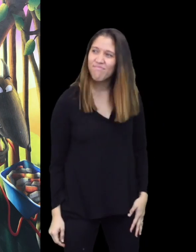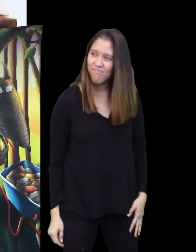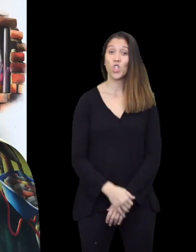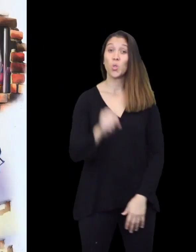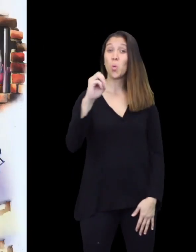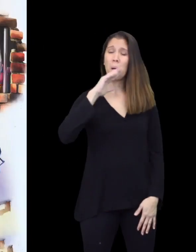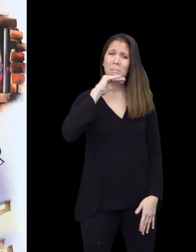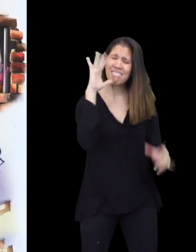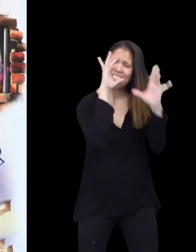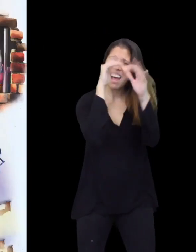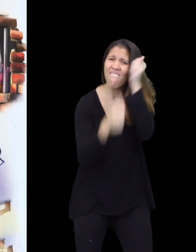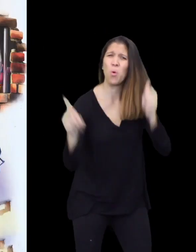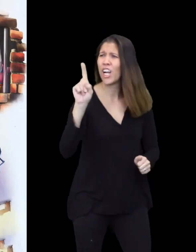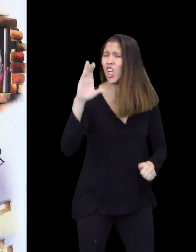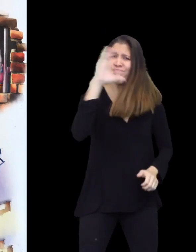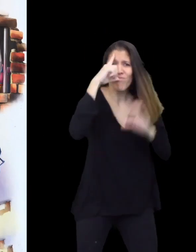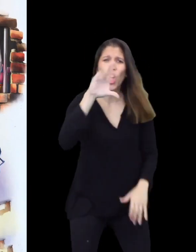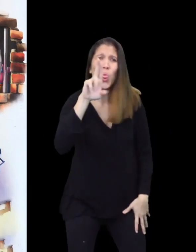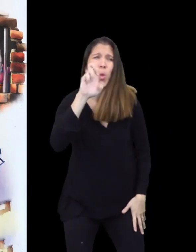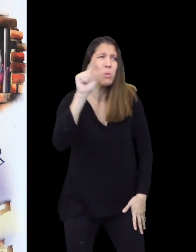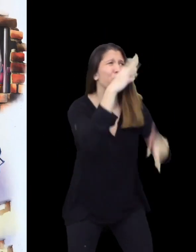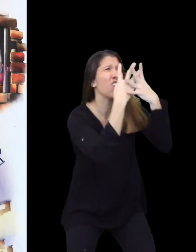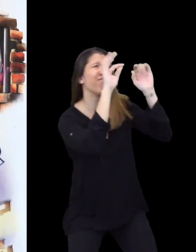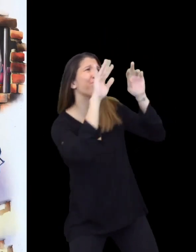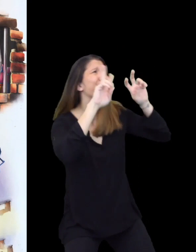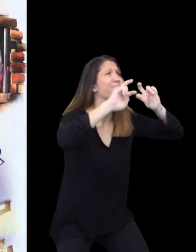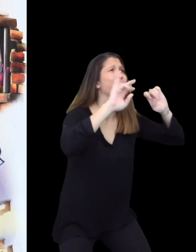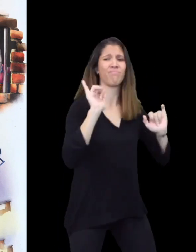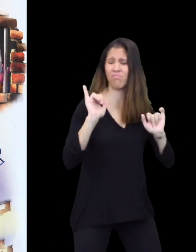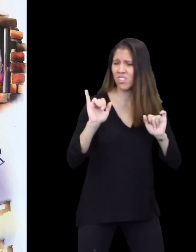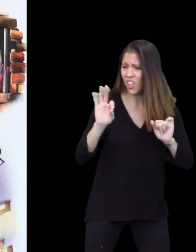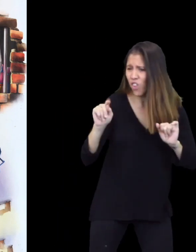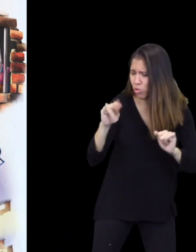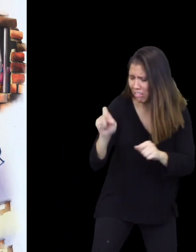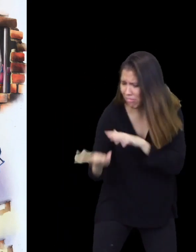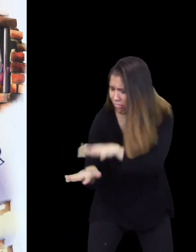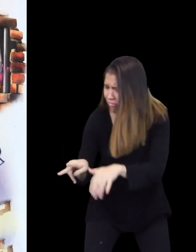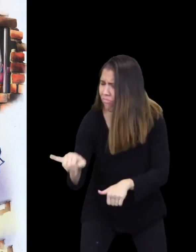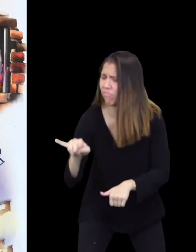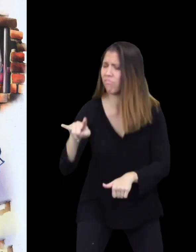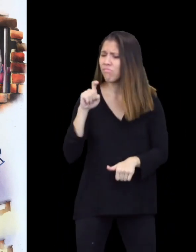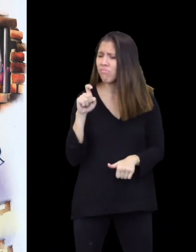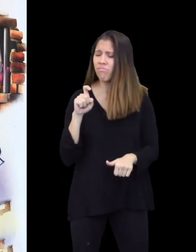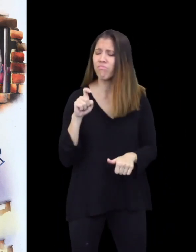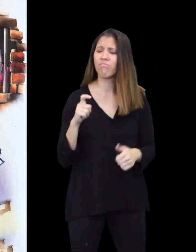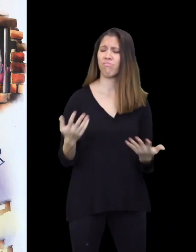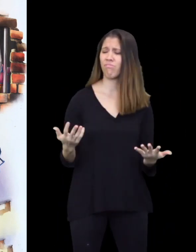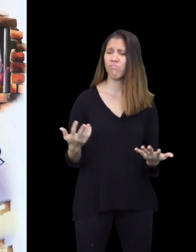So the Superpigs searched everywhere for clues! They checked out the broken prison bars and the footprints. They were puzzled.